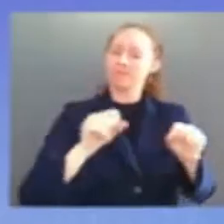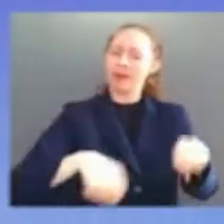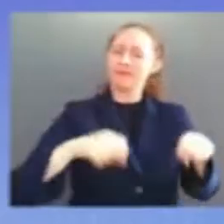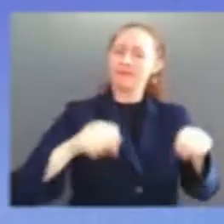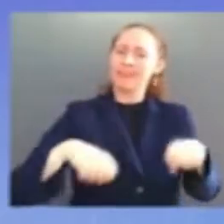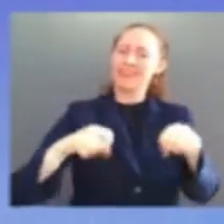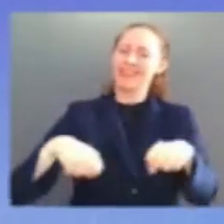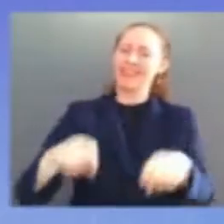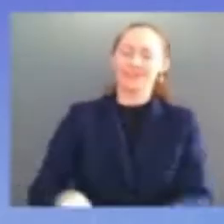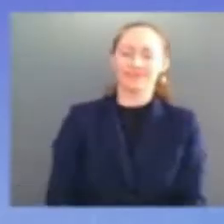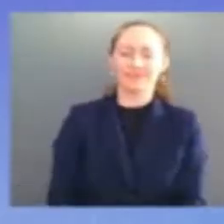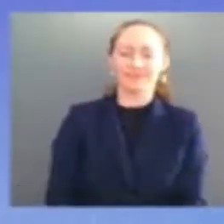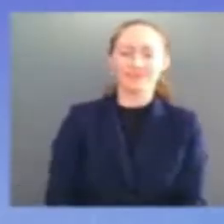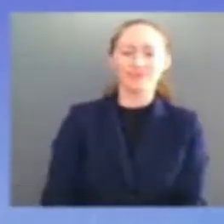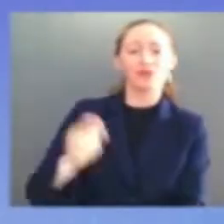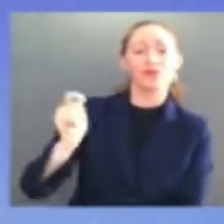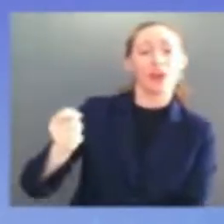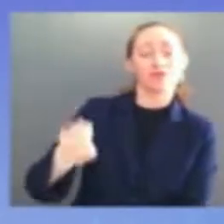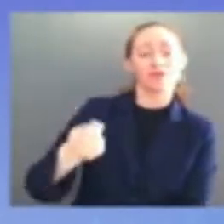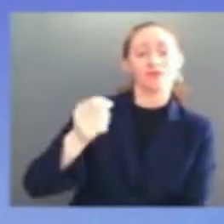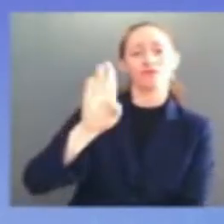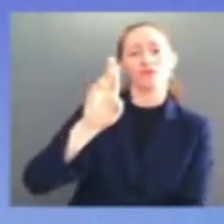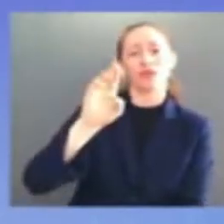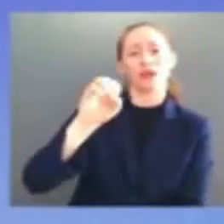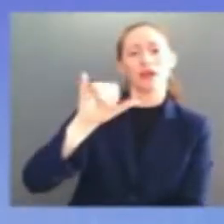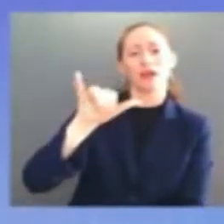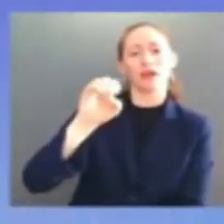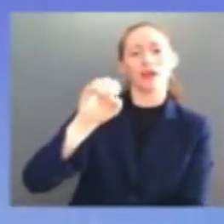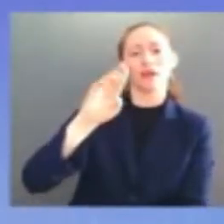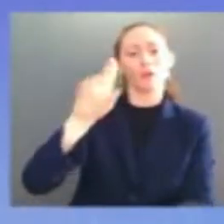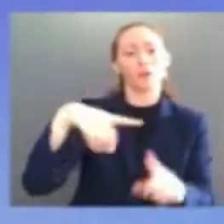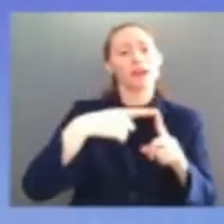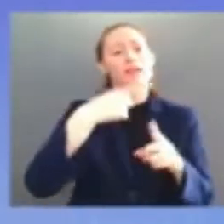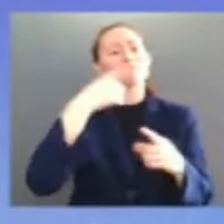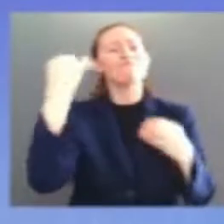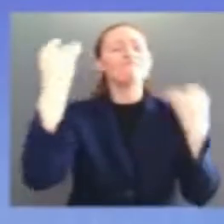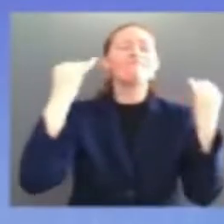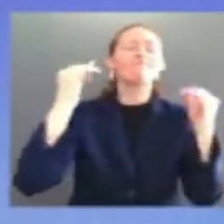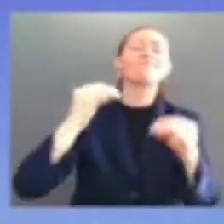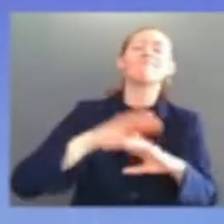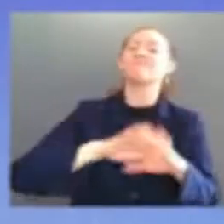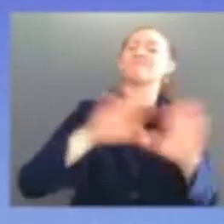from the court he used to technically work with me when i was on the judiciary committee and that's